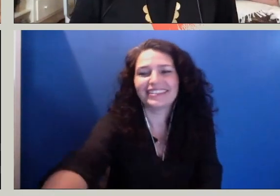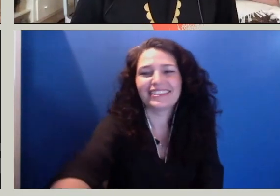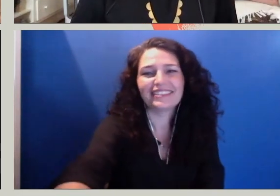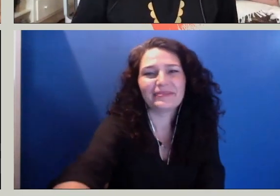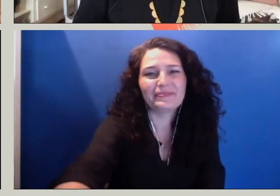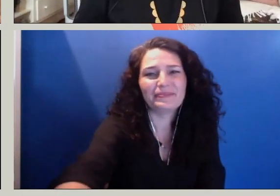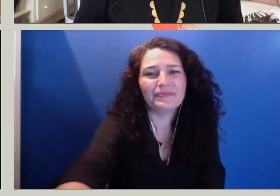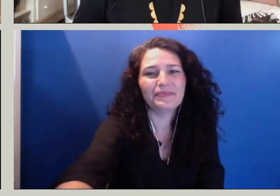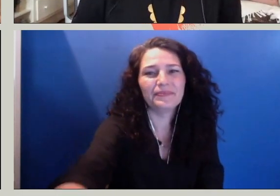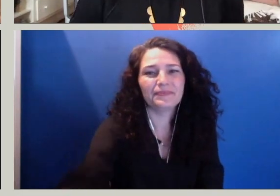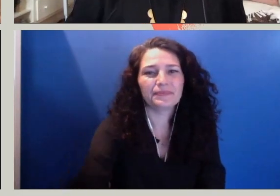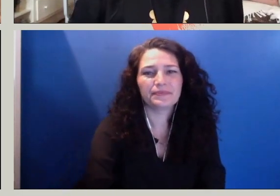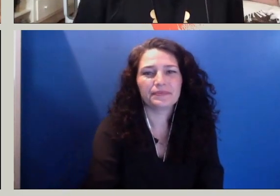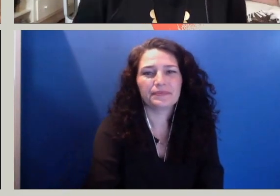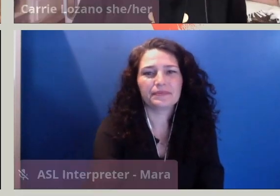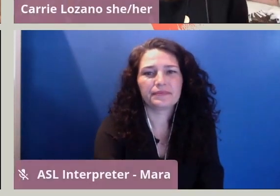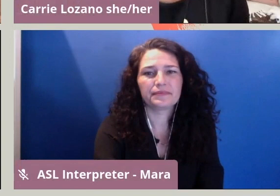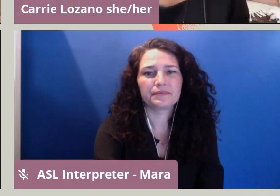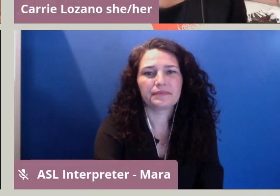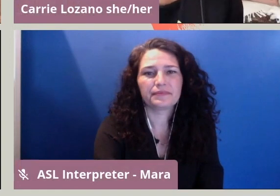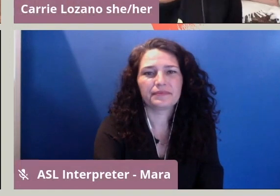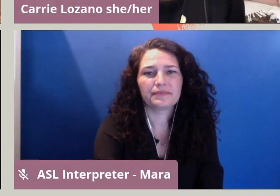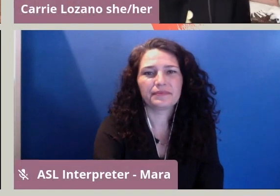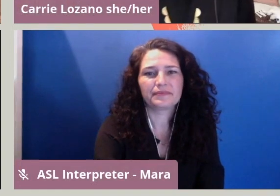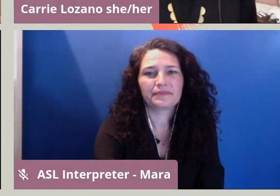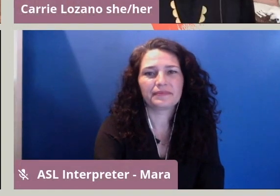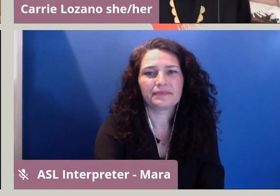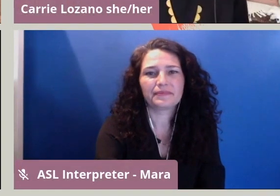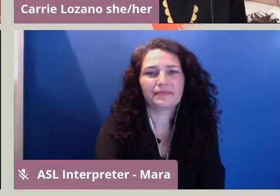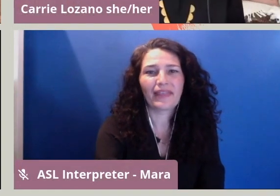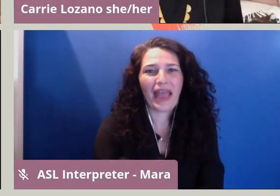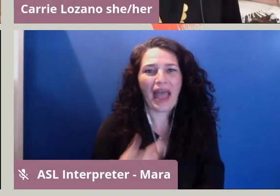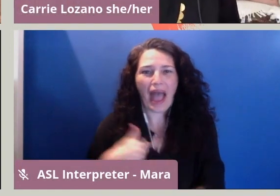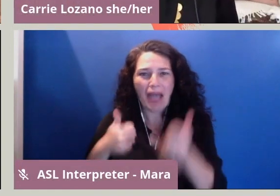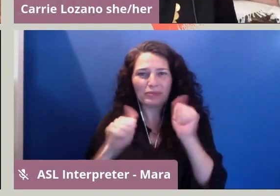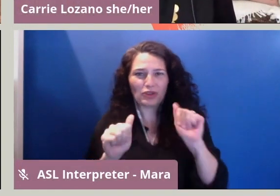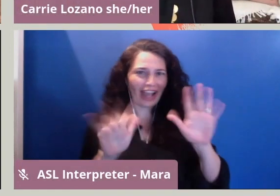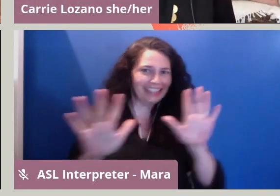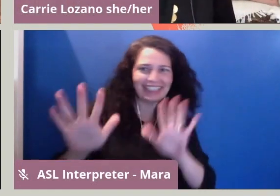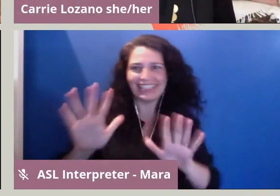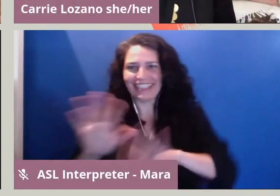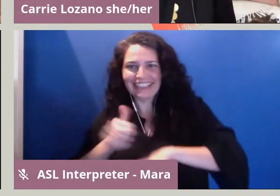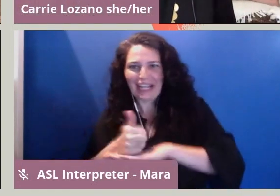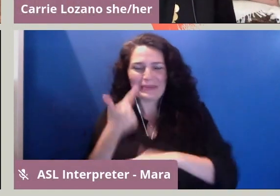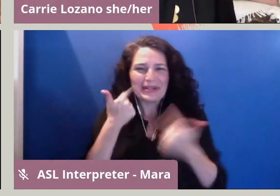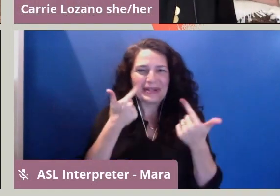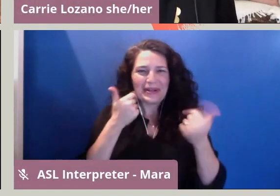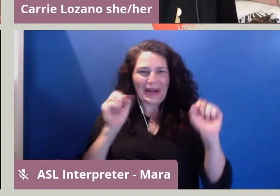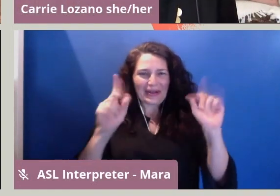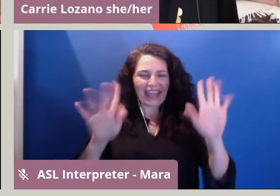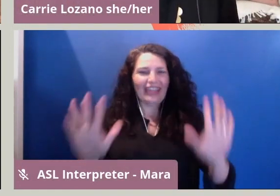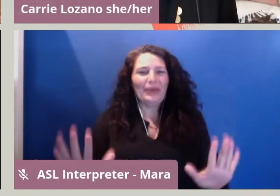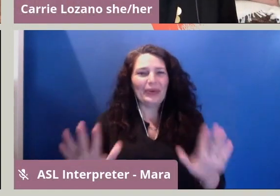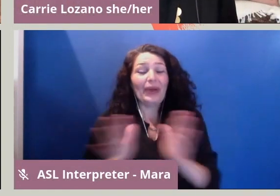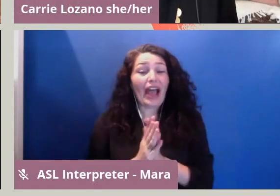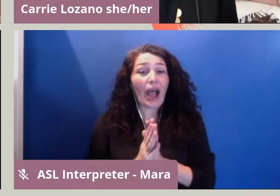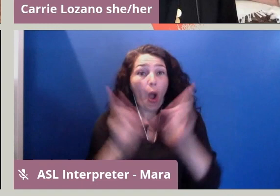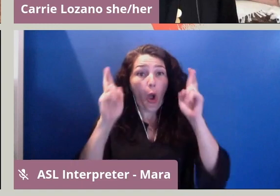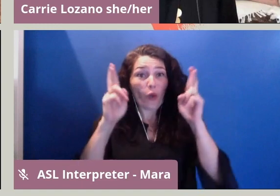I'm trying to get myself together here. I hope that you were able to follow the chat.